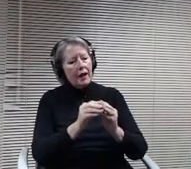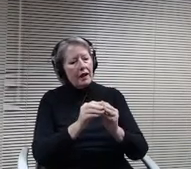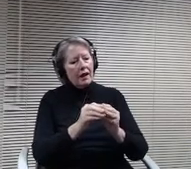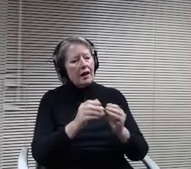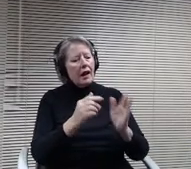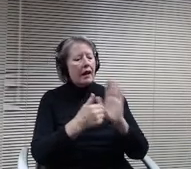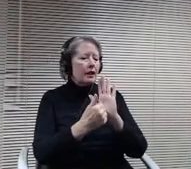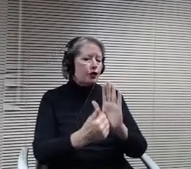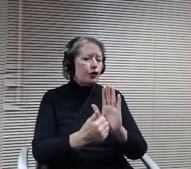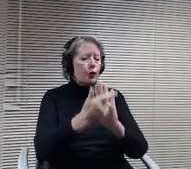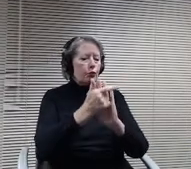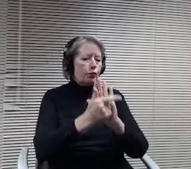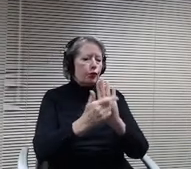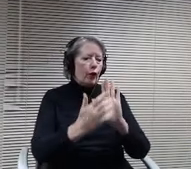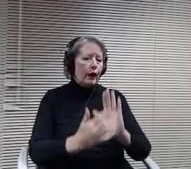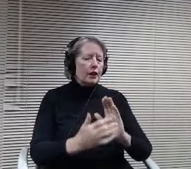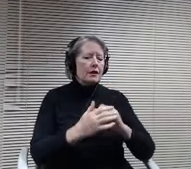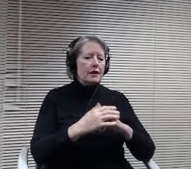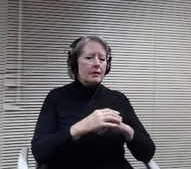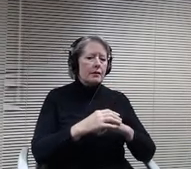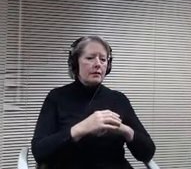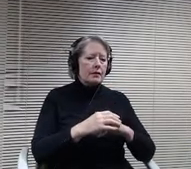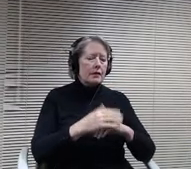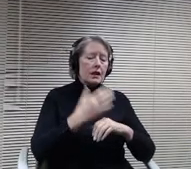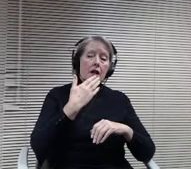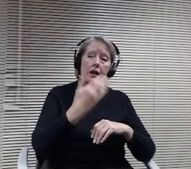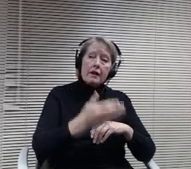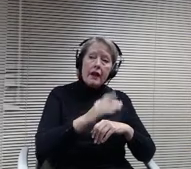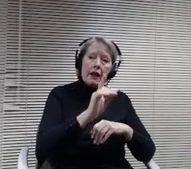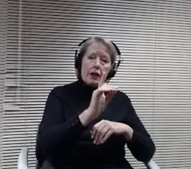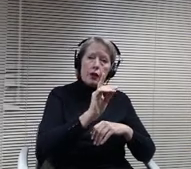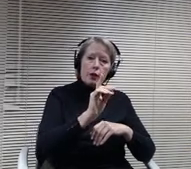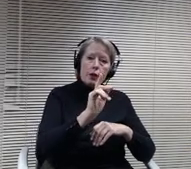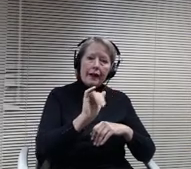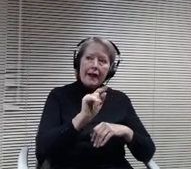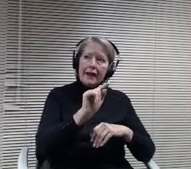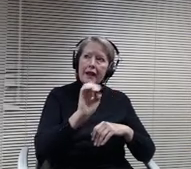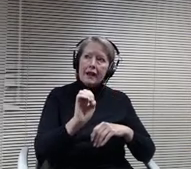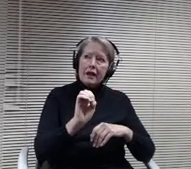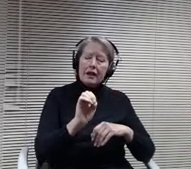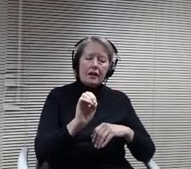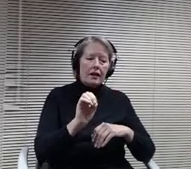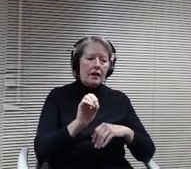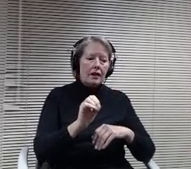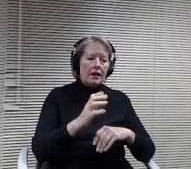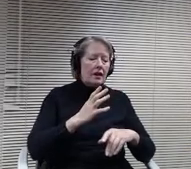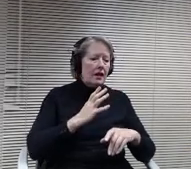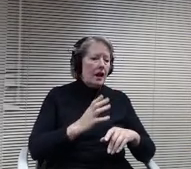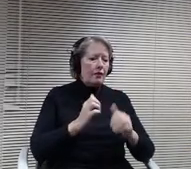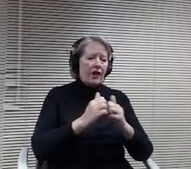Thank you Katie Christine. I'm fine with that. I wasn't sure what would constitute a